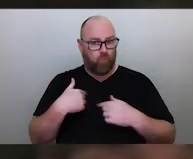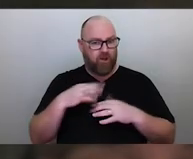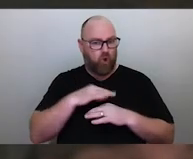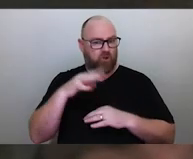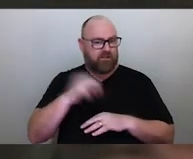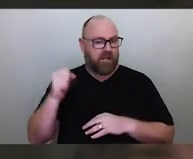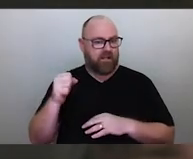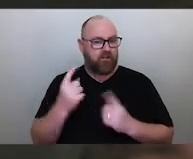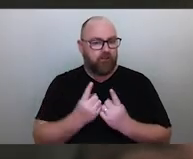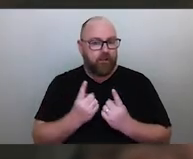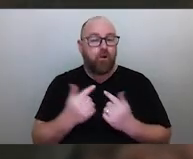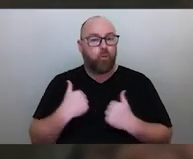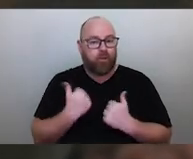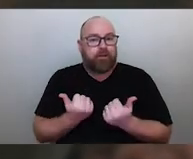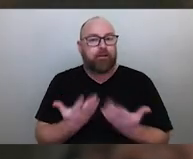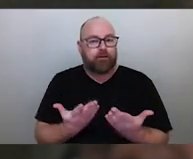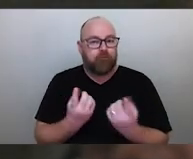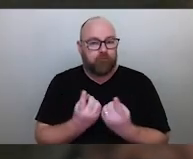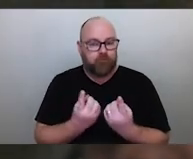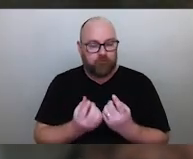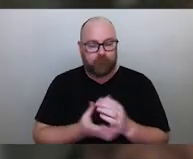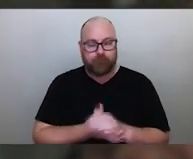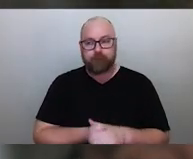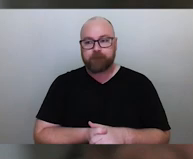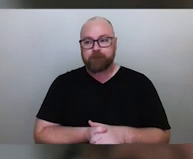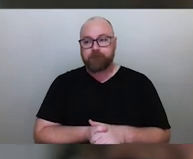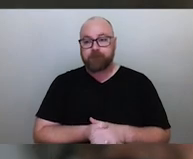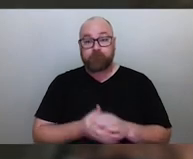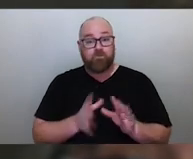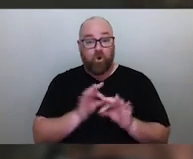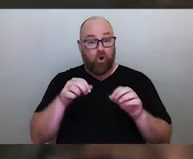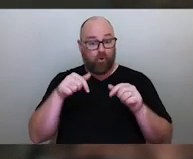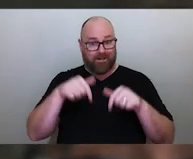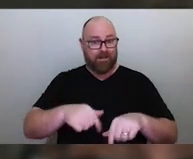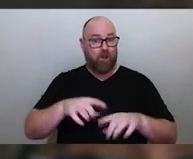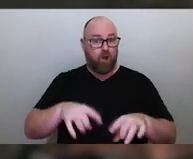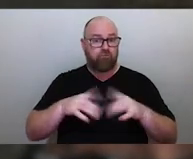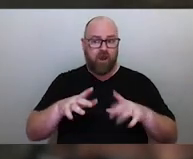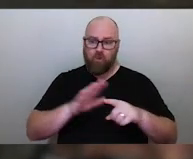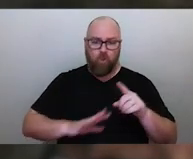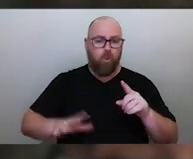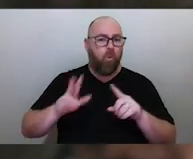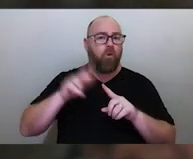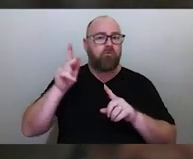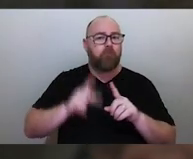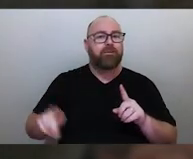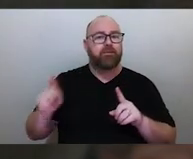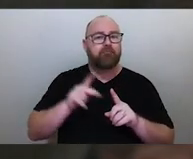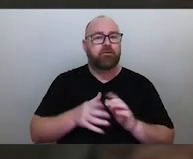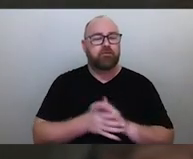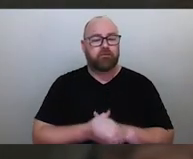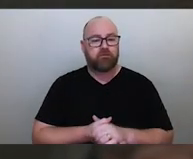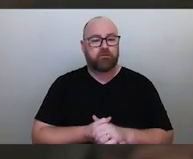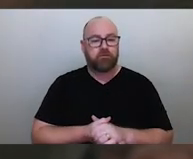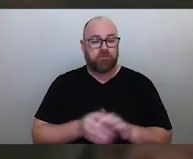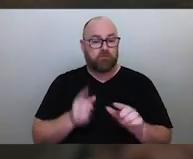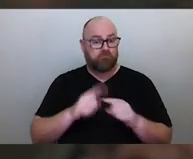And it's not only here in this country, it's right across the Pacific as well. The bulk of First Nations People